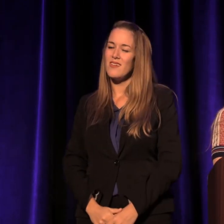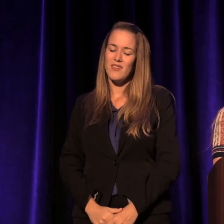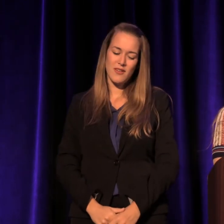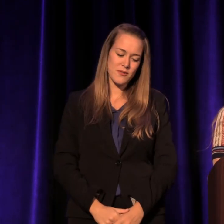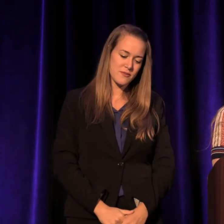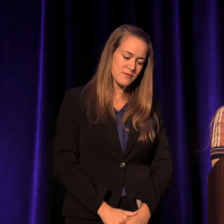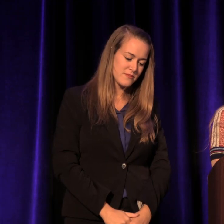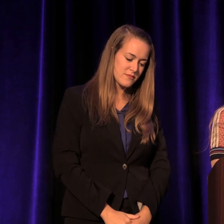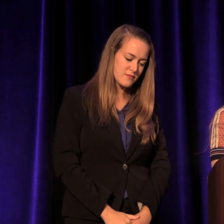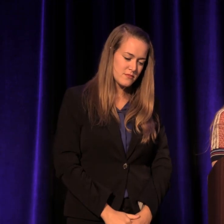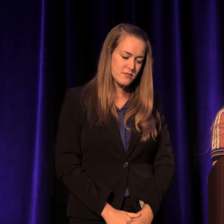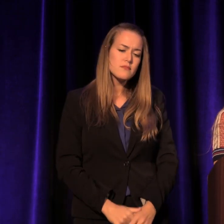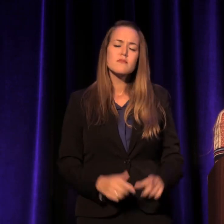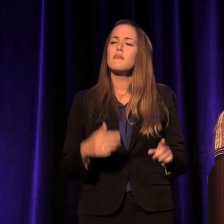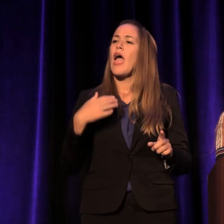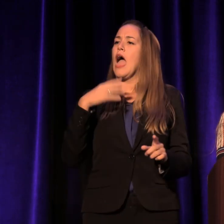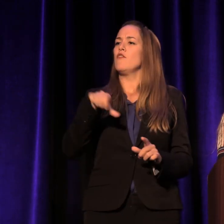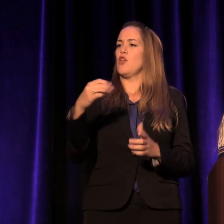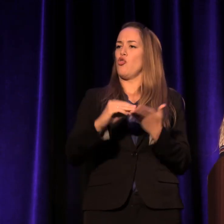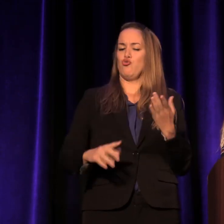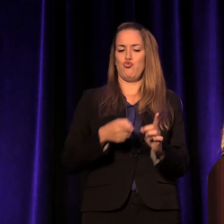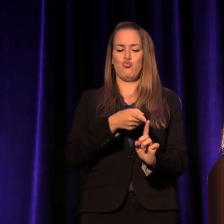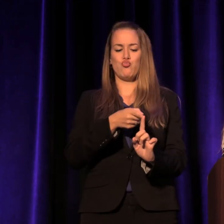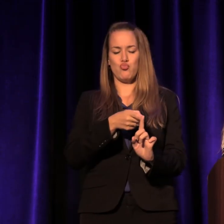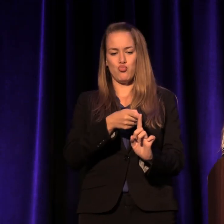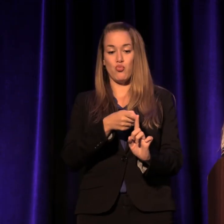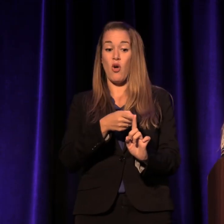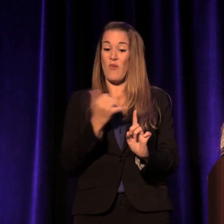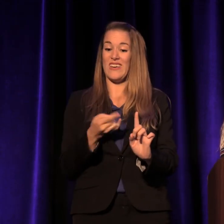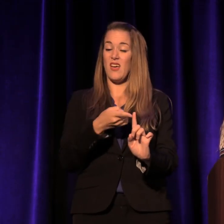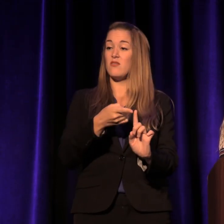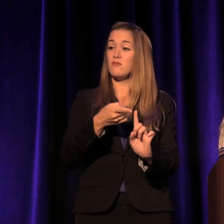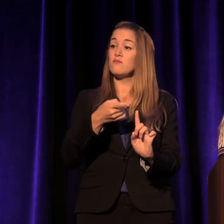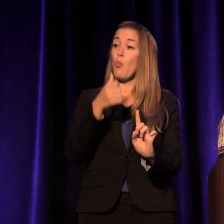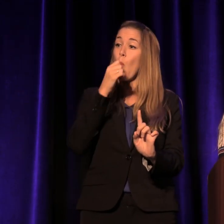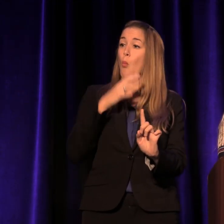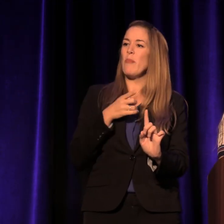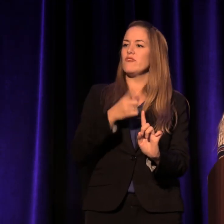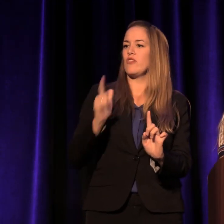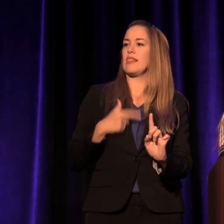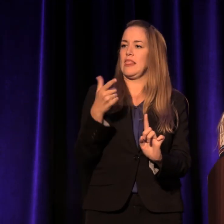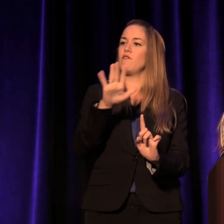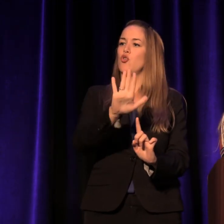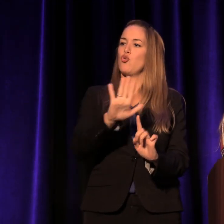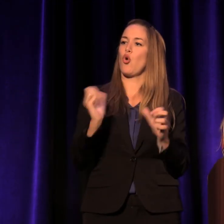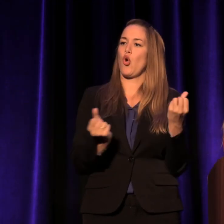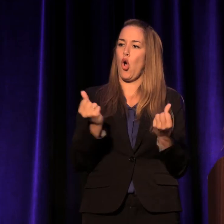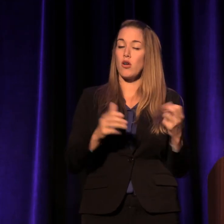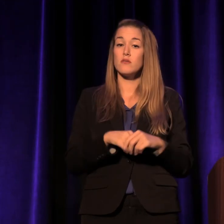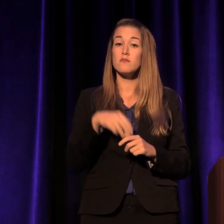Another student I'm working with is currently living in her car. She did two tours of duty in the Middle East